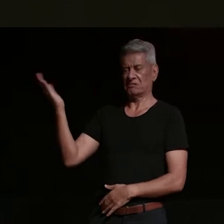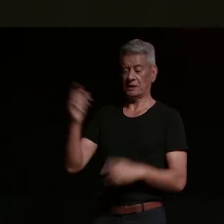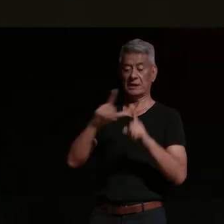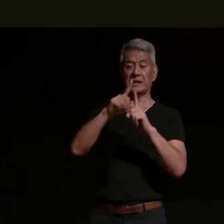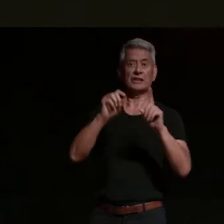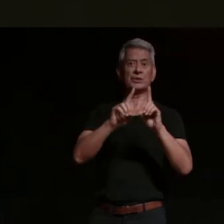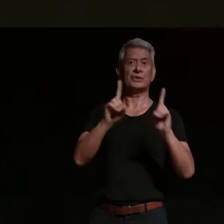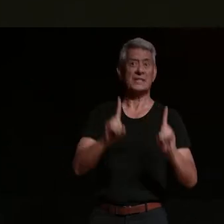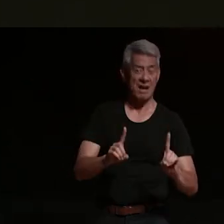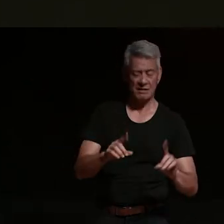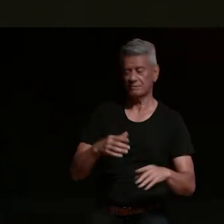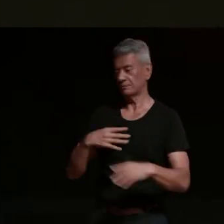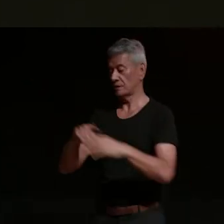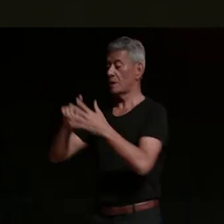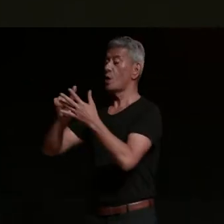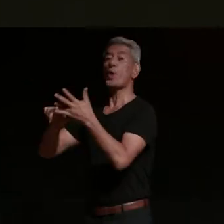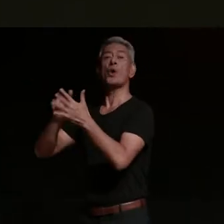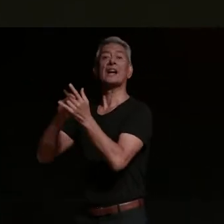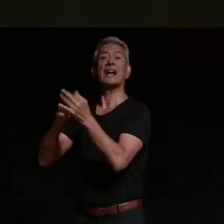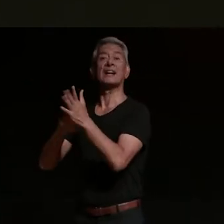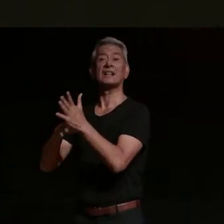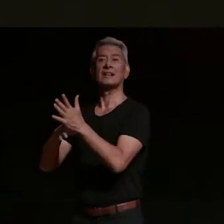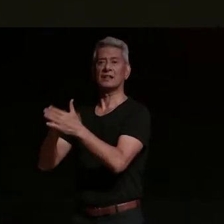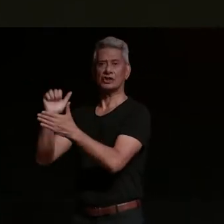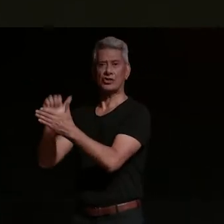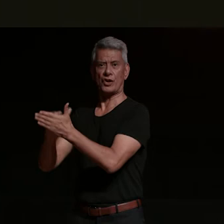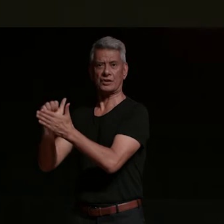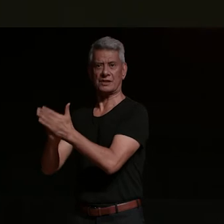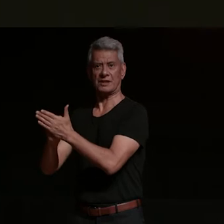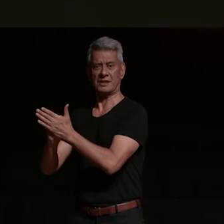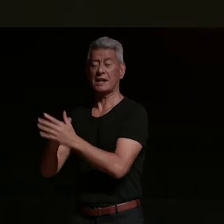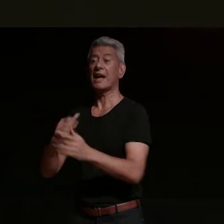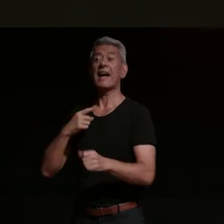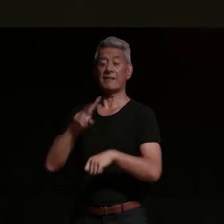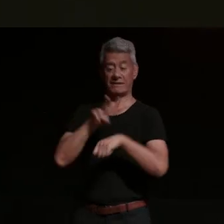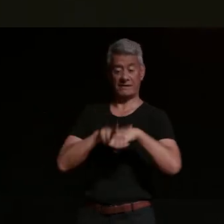organic grocer currently manifesting in the form of a fortnightly trivia event at the menagerie on